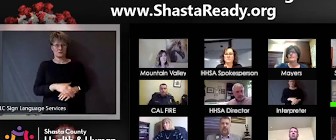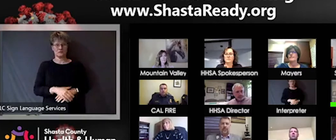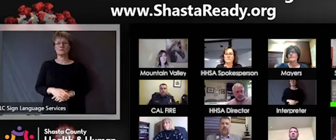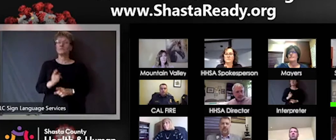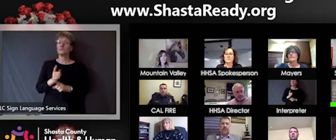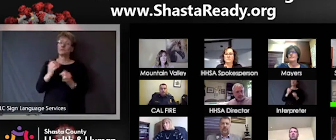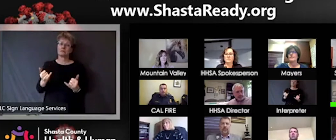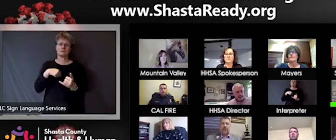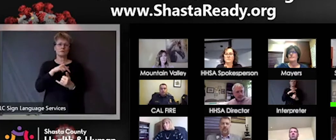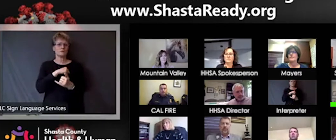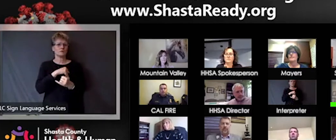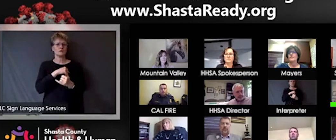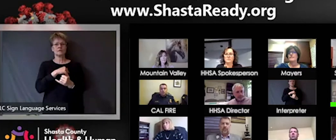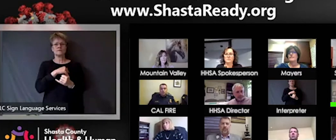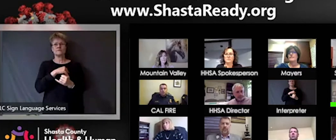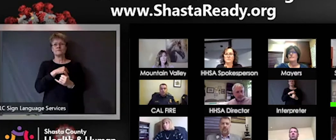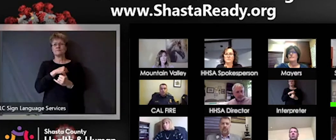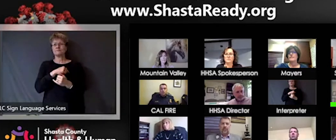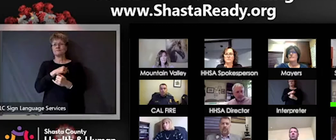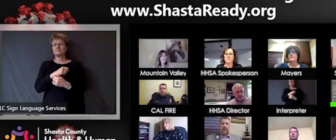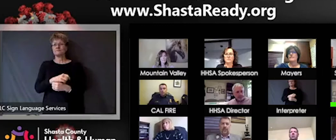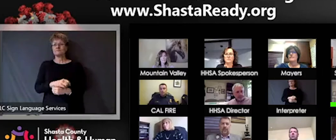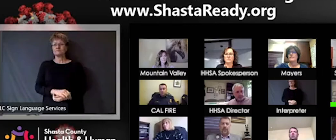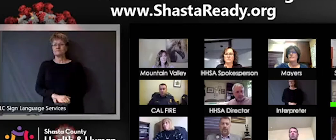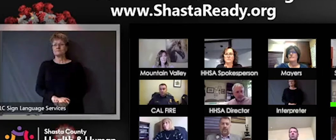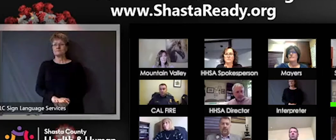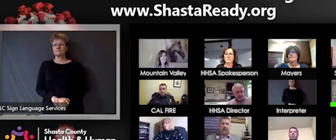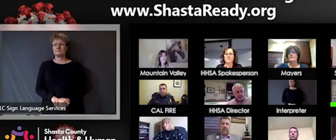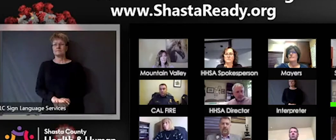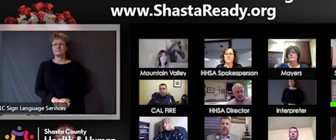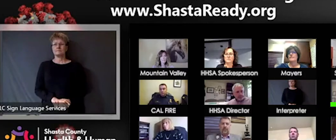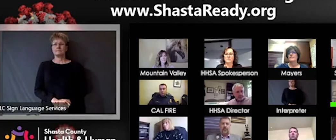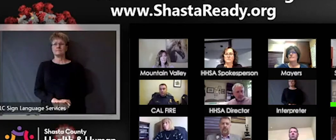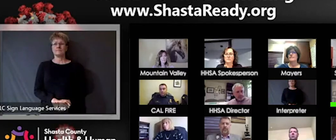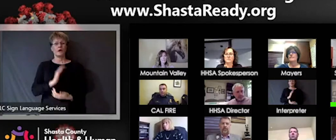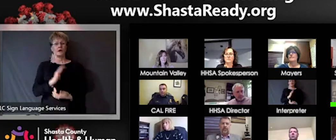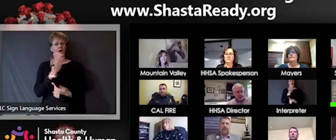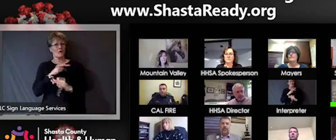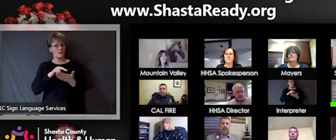we kind of anecdotally, the investigators put some things together we're in the